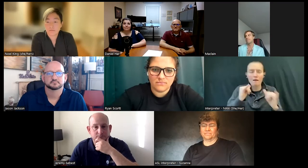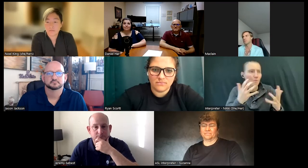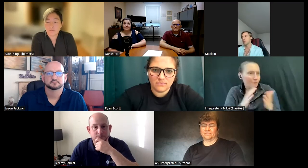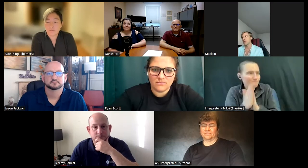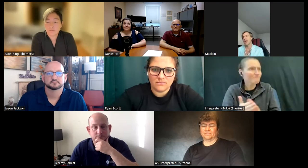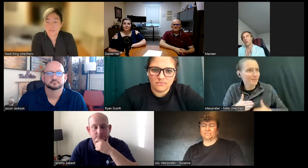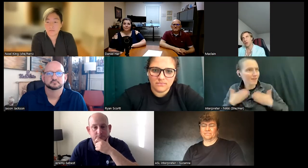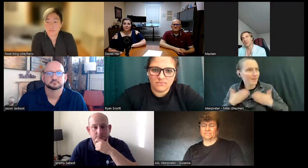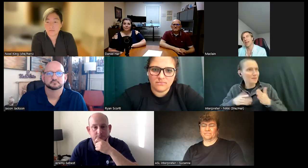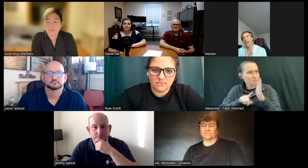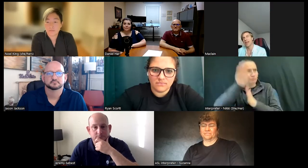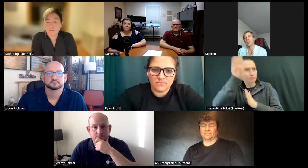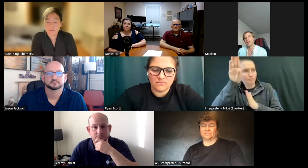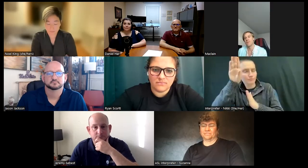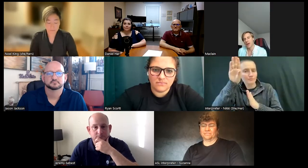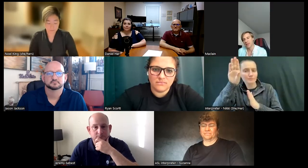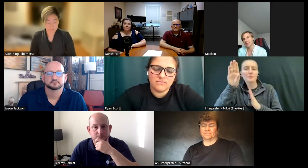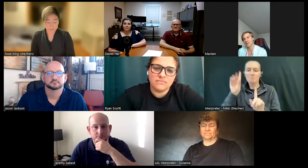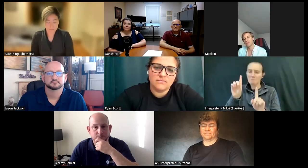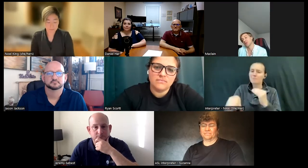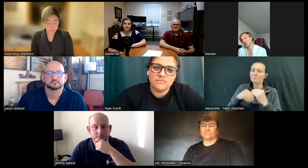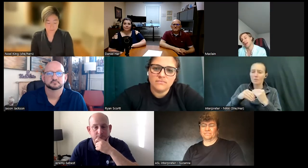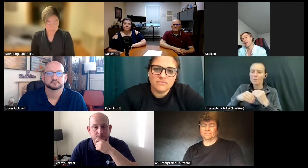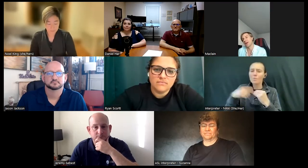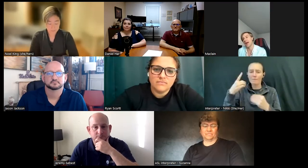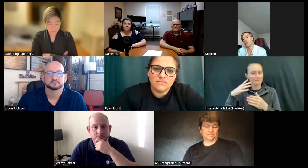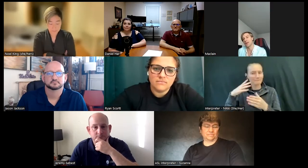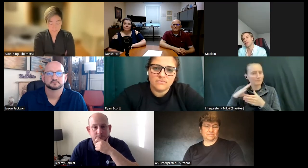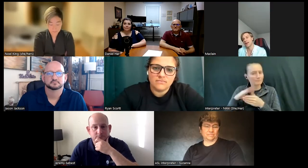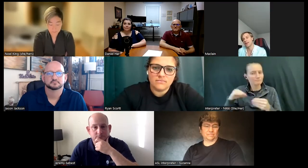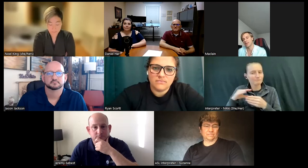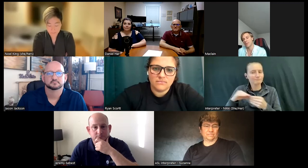um I will say one of the best best stories I've ever had was uh somebody